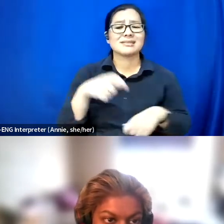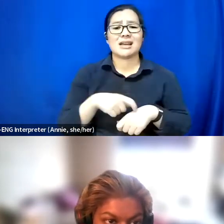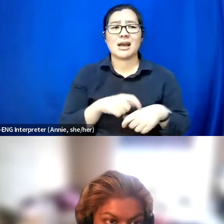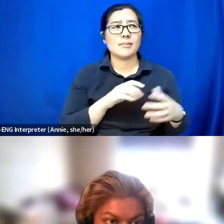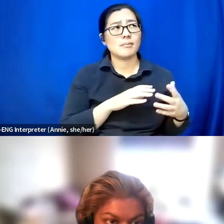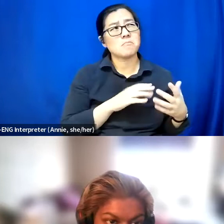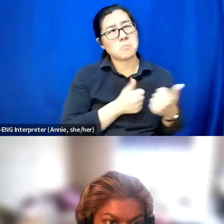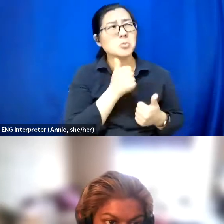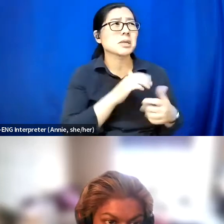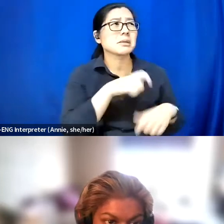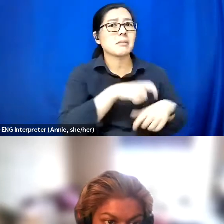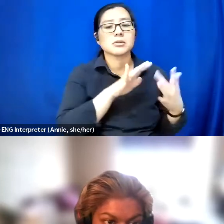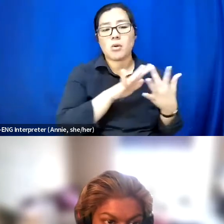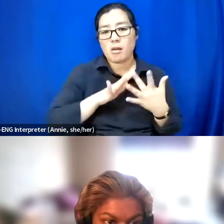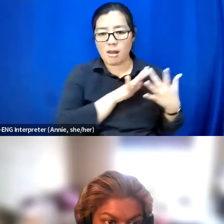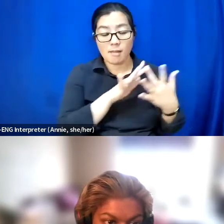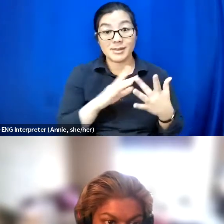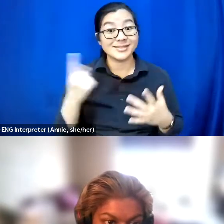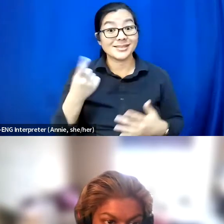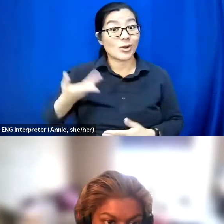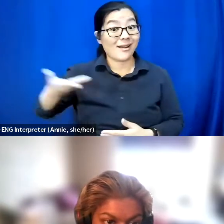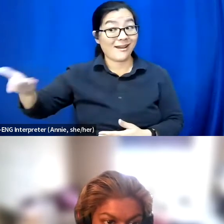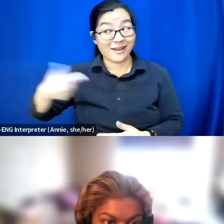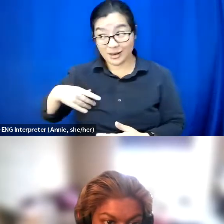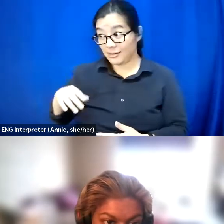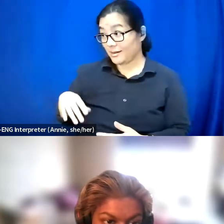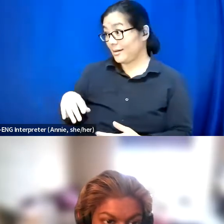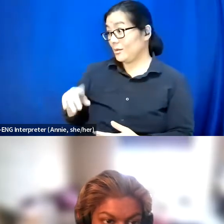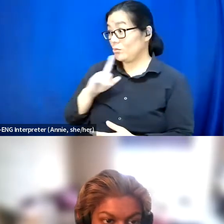it's just whenever anybody does ask me to do something in real life, I always quite question the access needs.